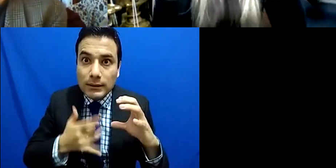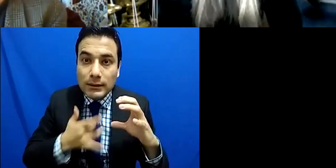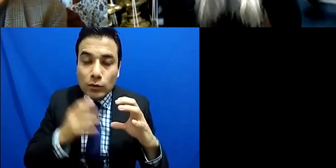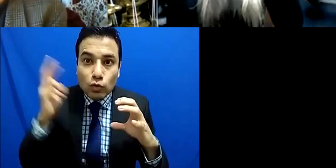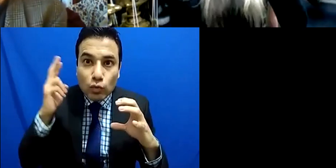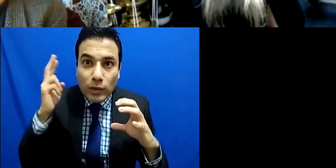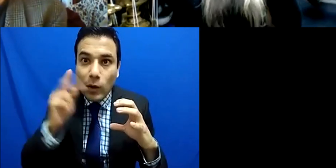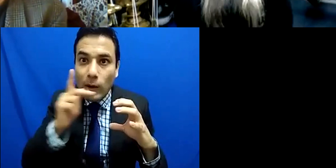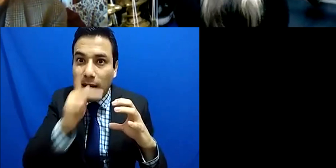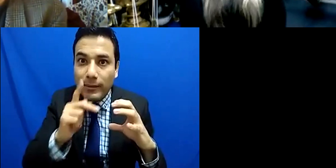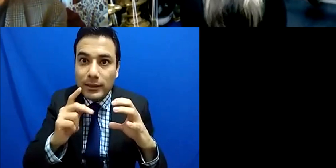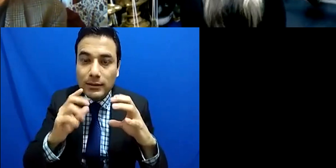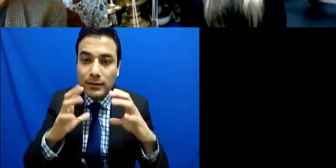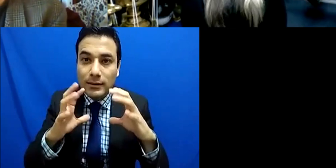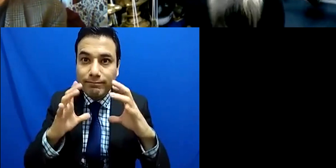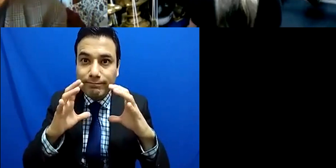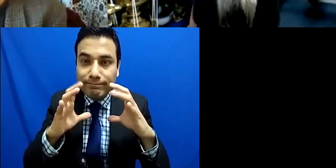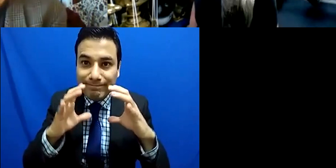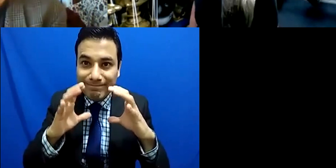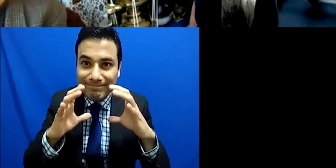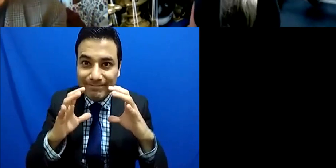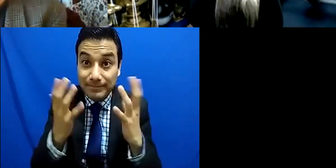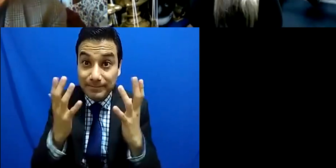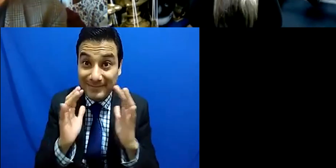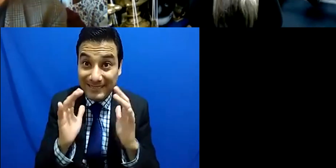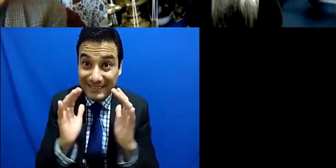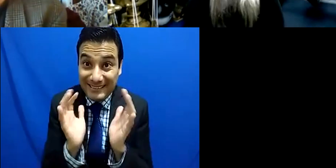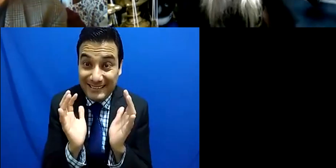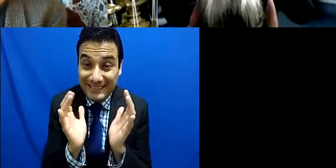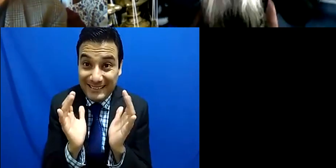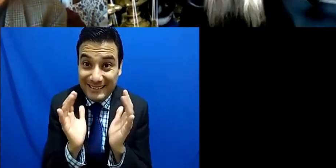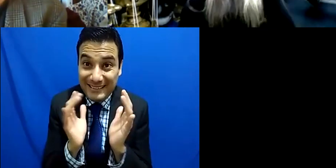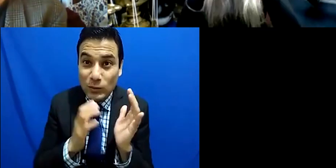balloon literally with your fingertips or with your hand cup it with your hand in front of your